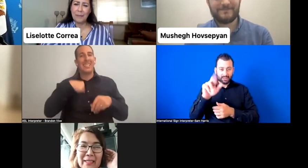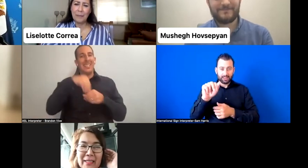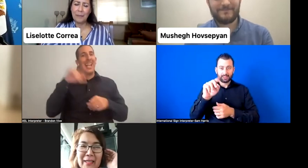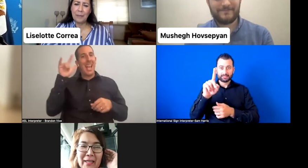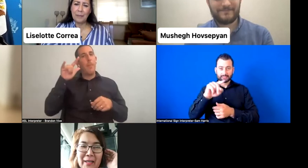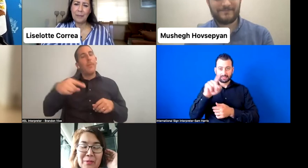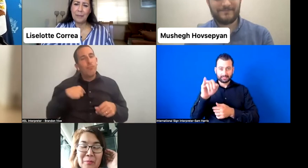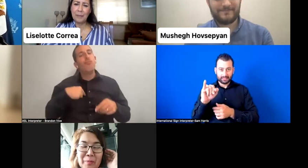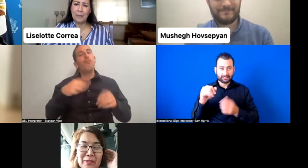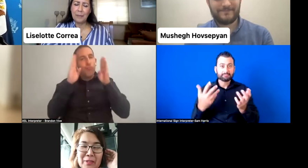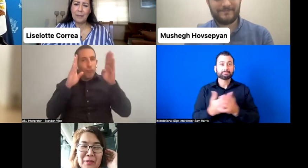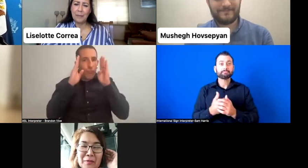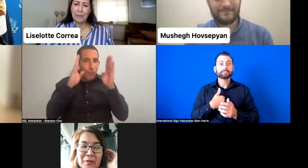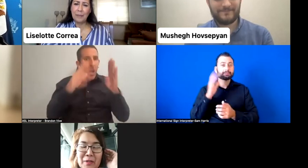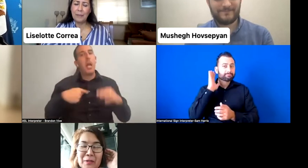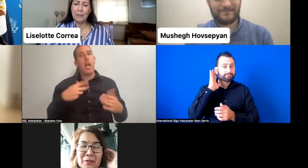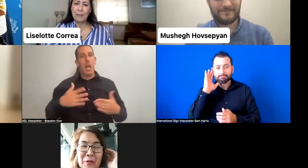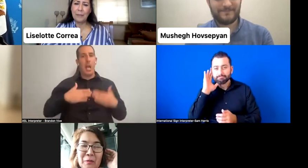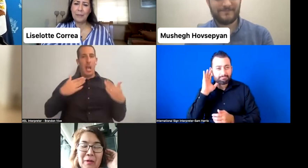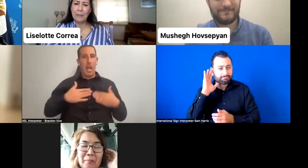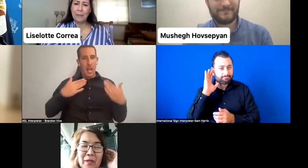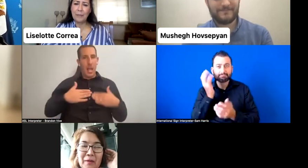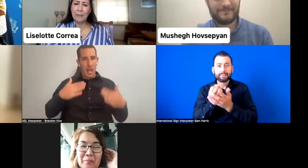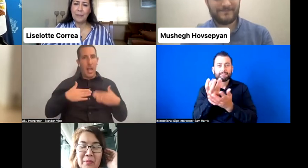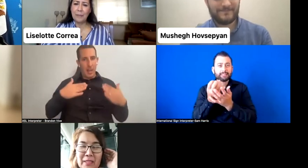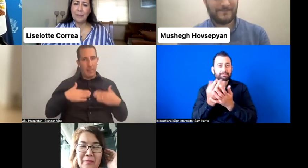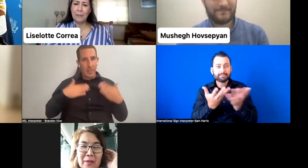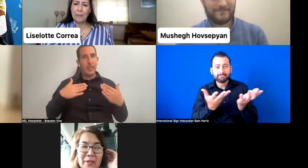And I'm so pleased to hear of so many developments,